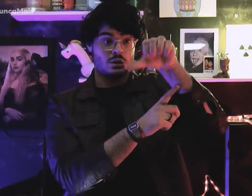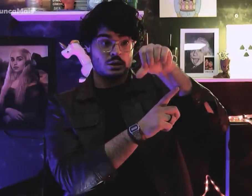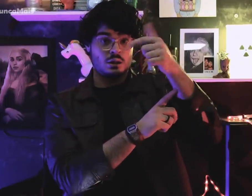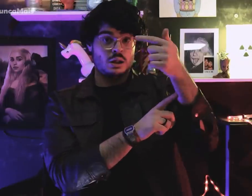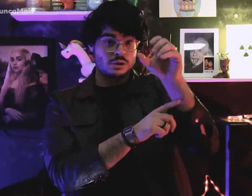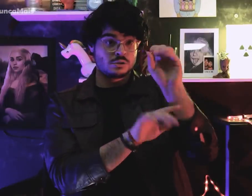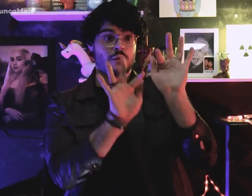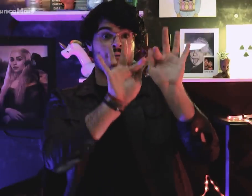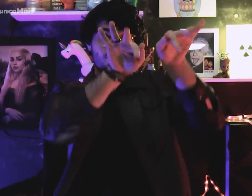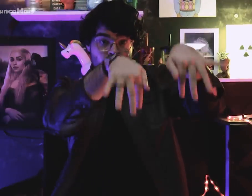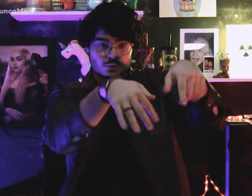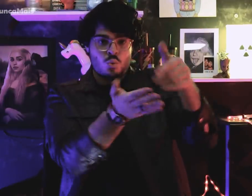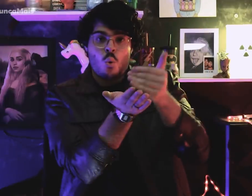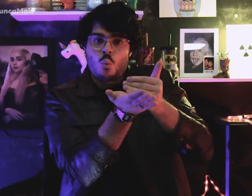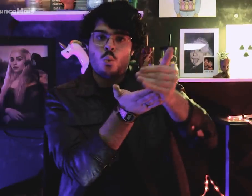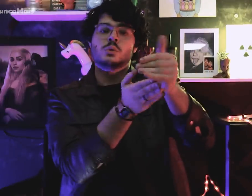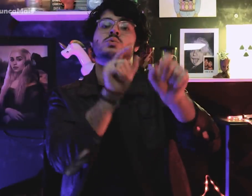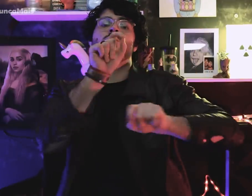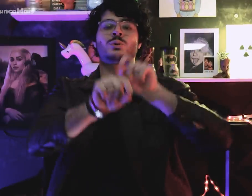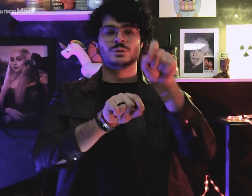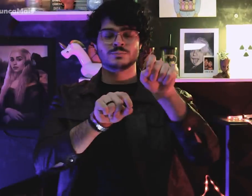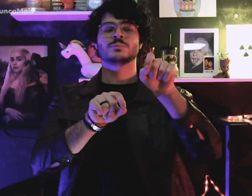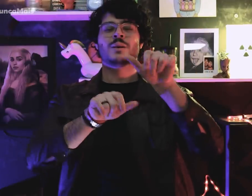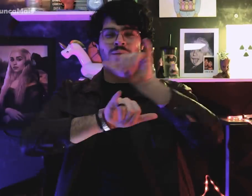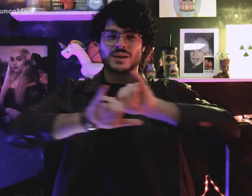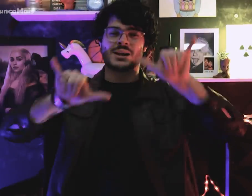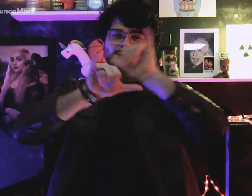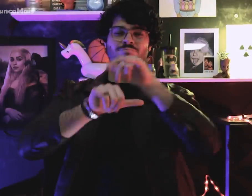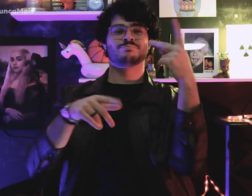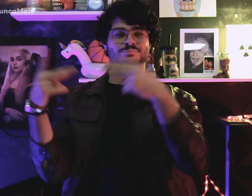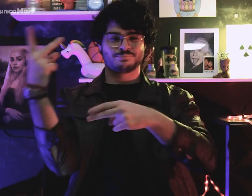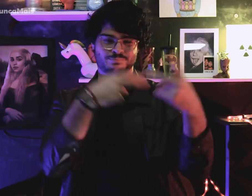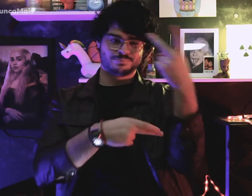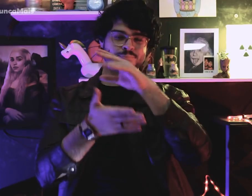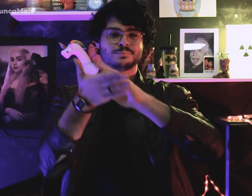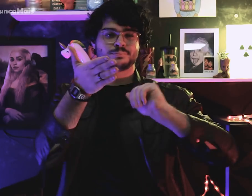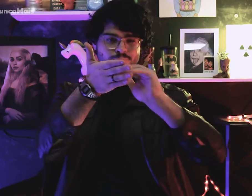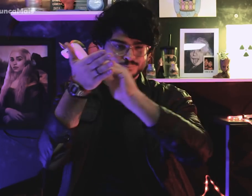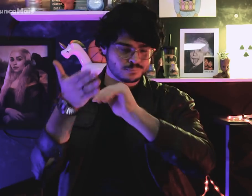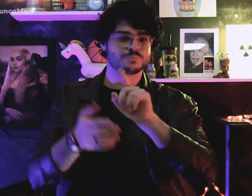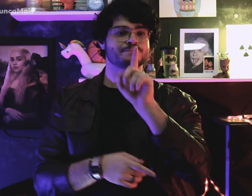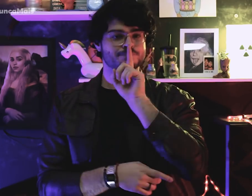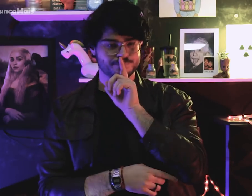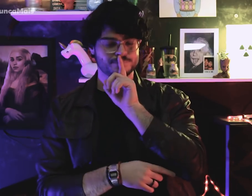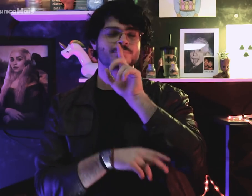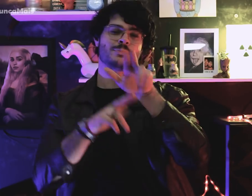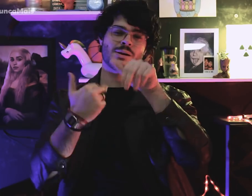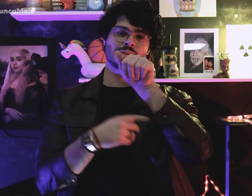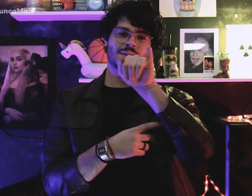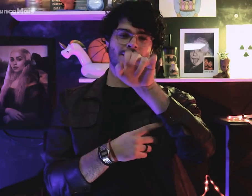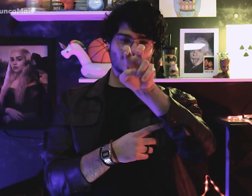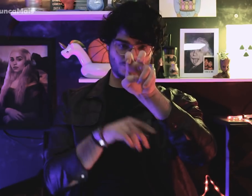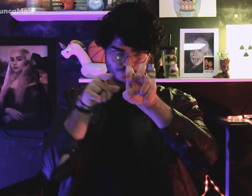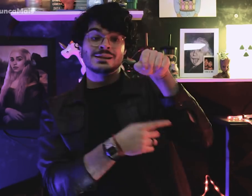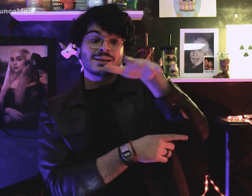No final de 1970, houve censura a cultura, imprensa e aos meios de comunicação, por meio do AI-5,